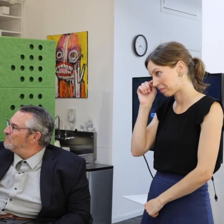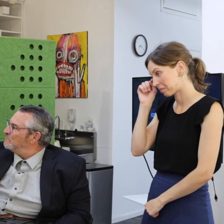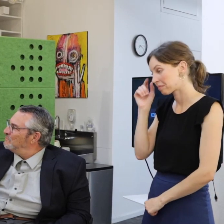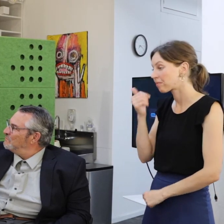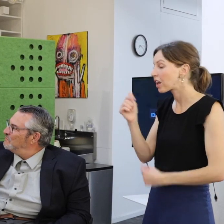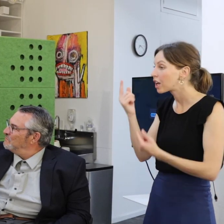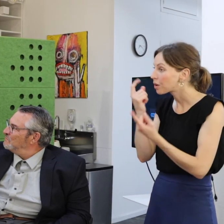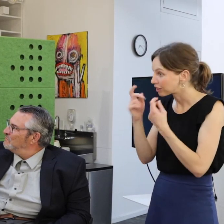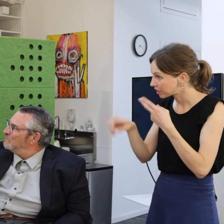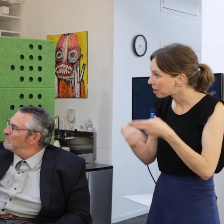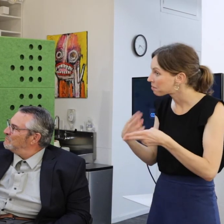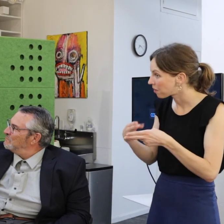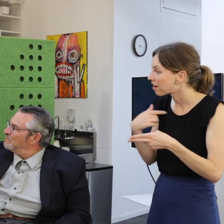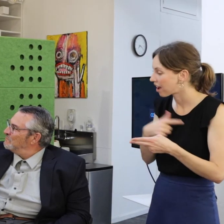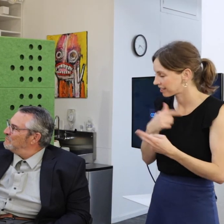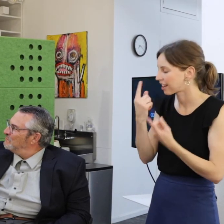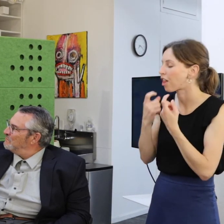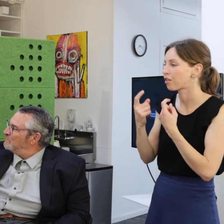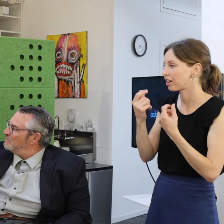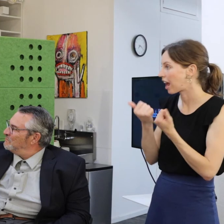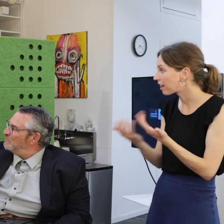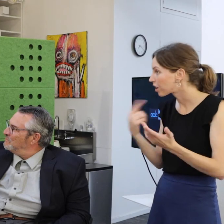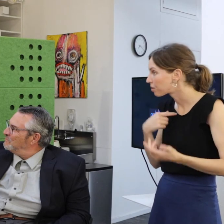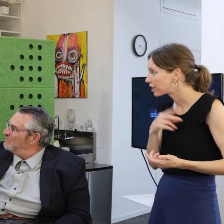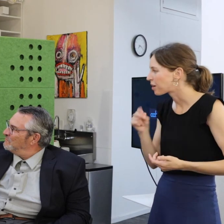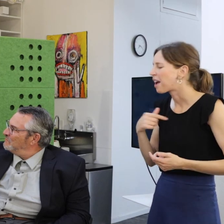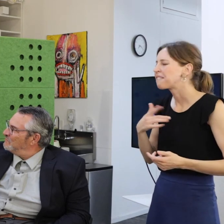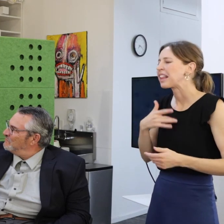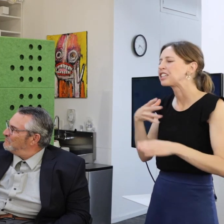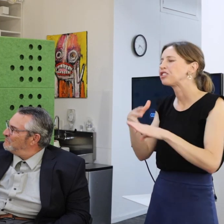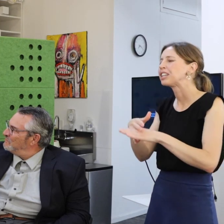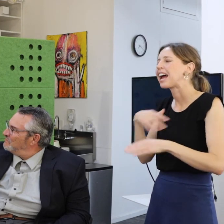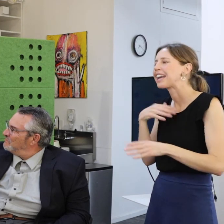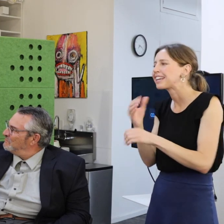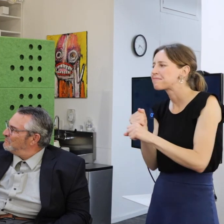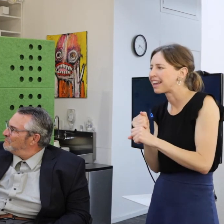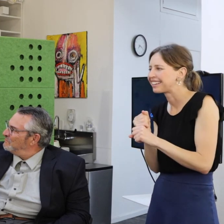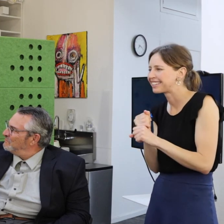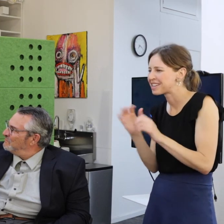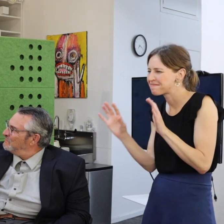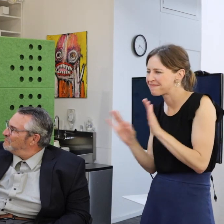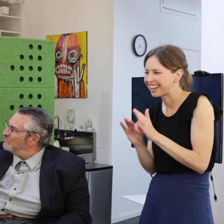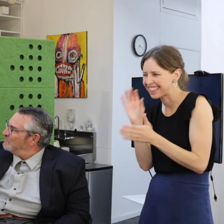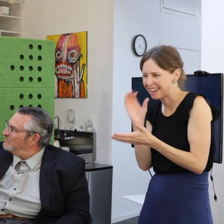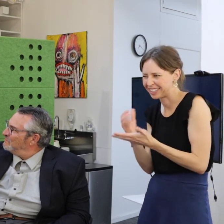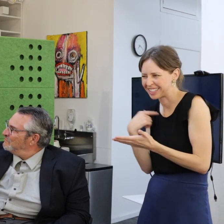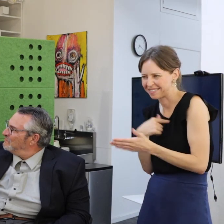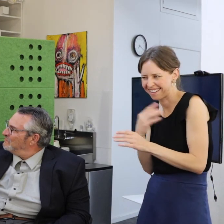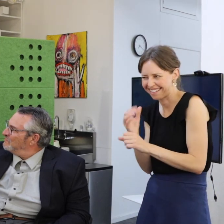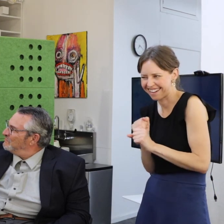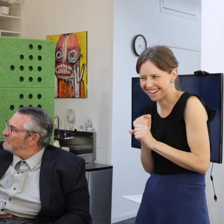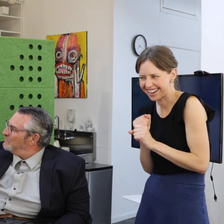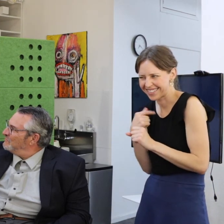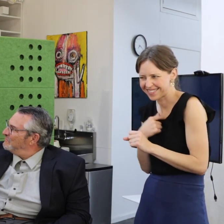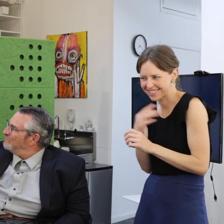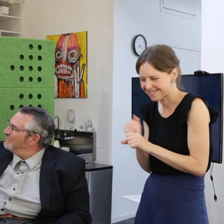And again, thank you so much. I feel like I achieved a little bit because I got to select the image that we got.